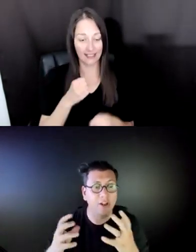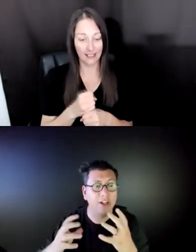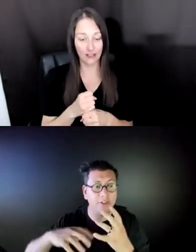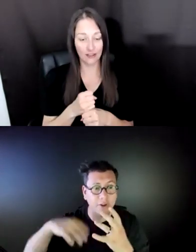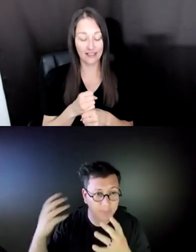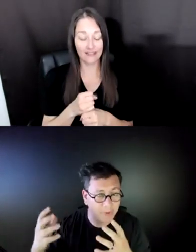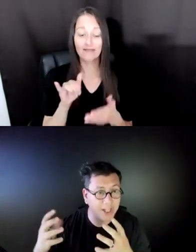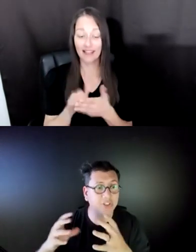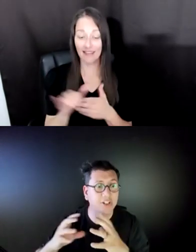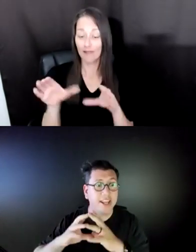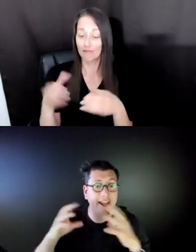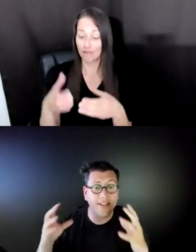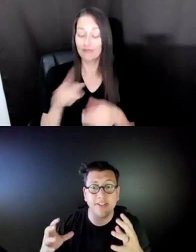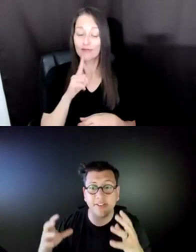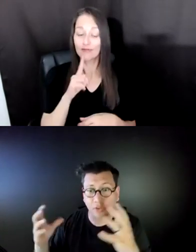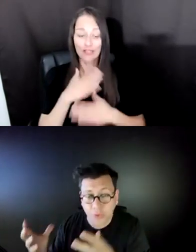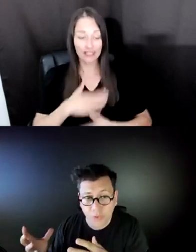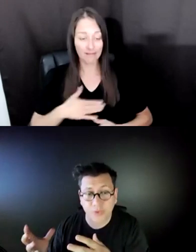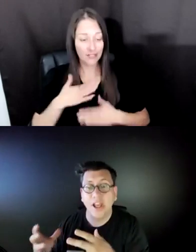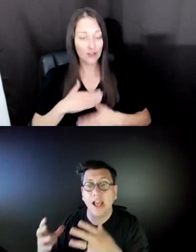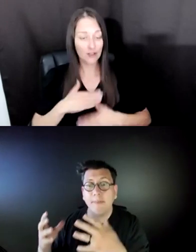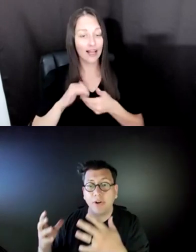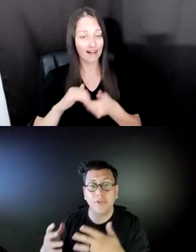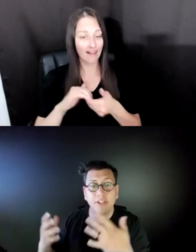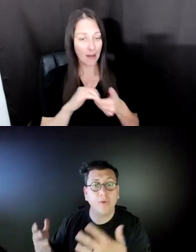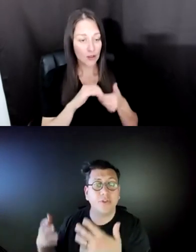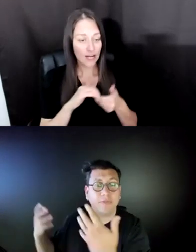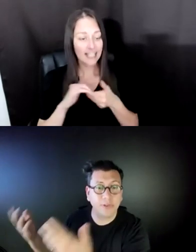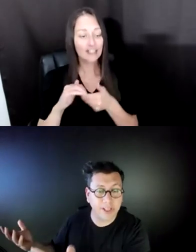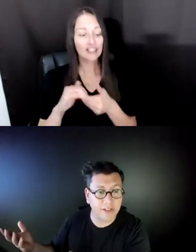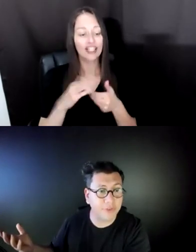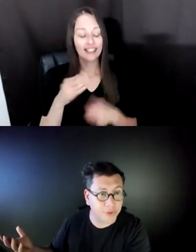THE COLLABORATION AND ENHANCING THE TOOLS BUT ALSO NEW WAYS OF LOOKING THE FUTURE.